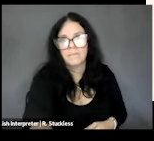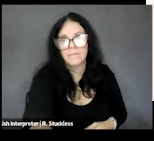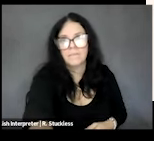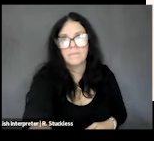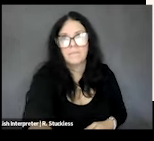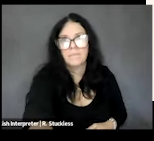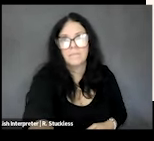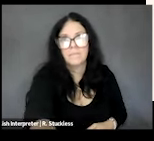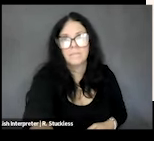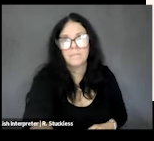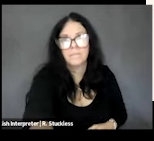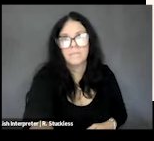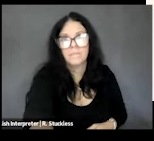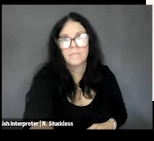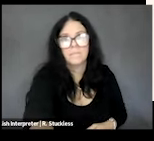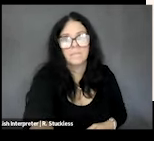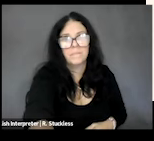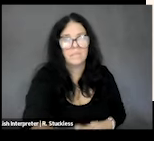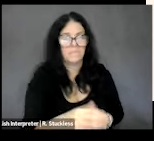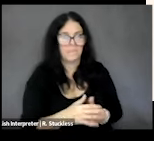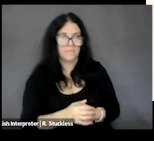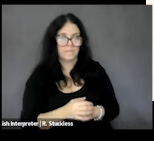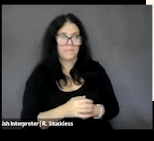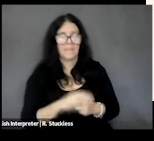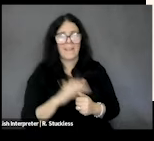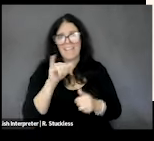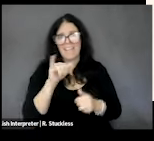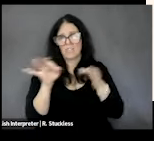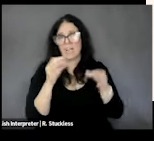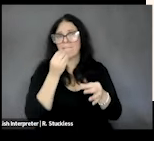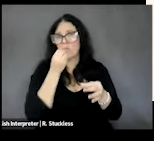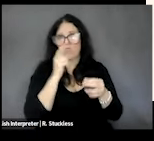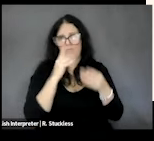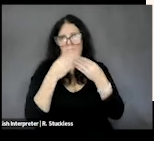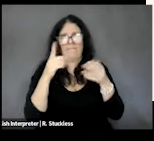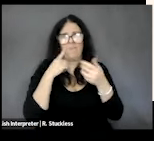for anyone, and you can see that even if you just look at the definitions of